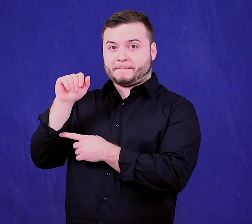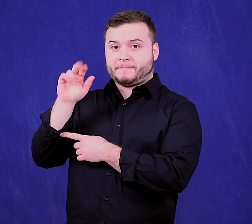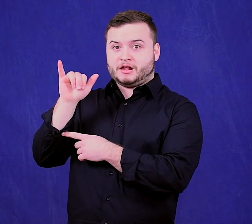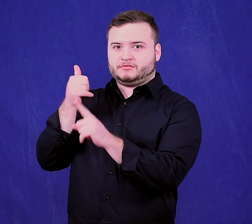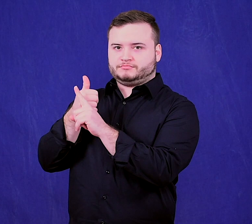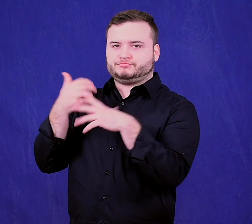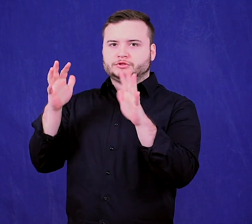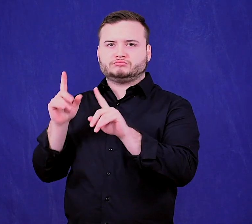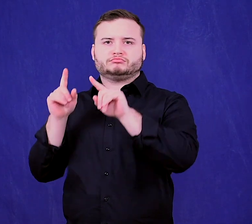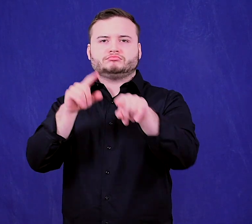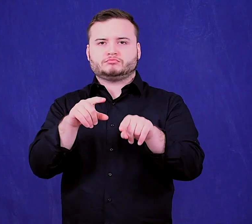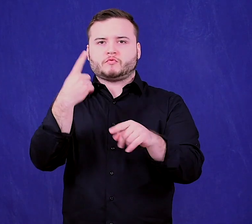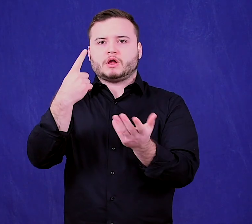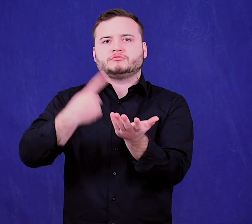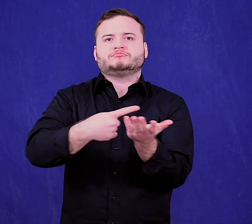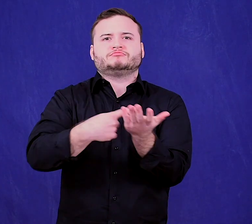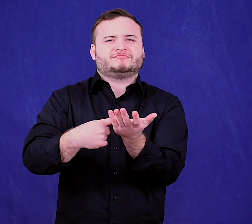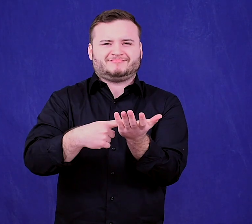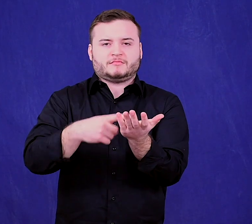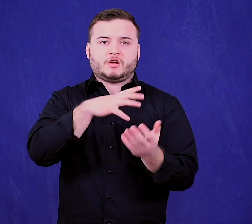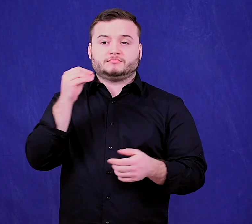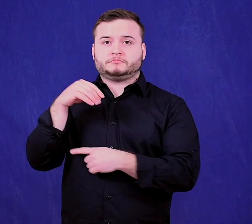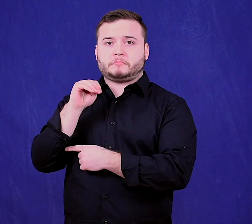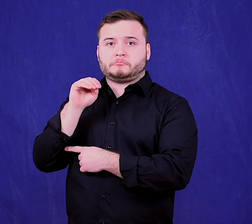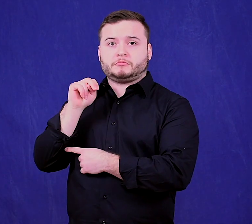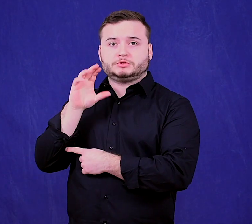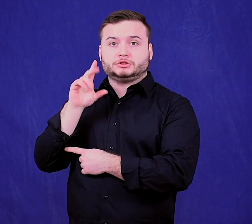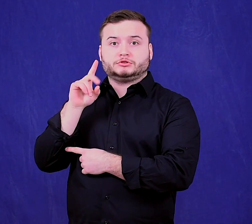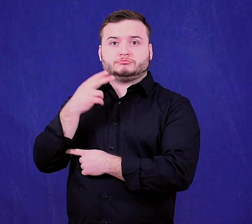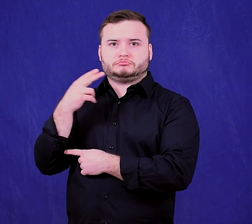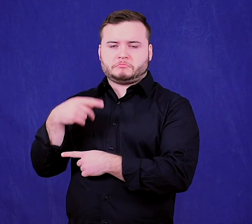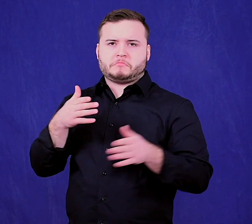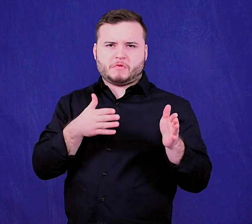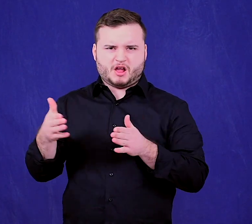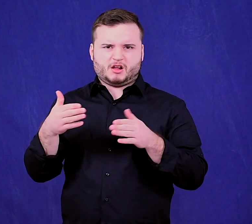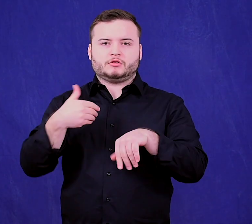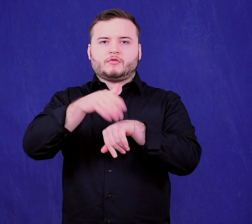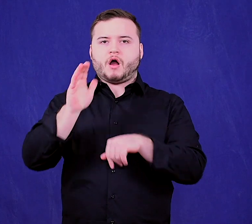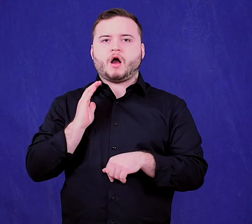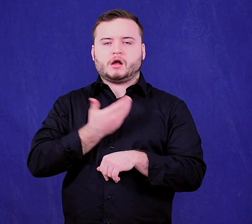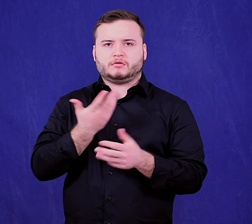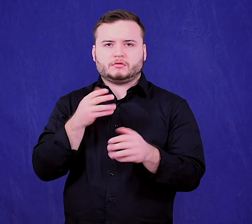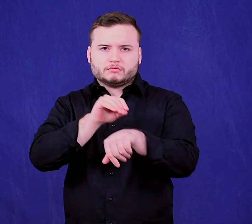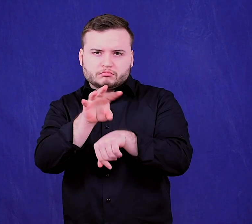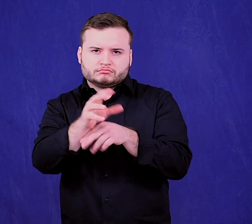Mary has attended one hearing and MNCDHH plans to send our consultants and